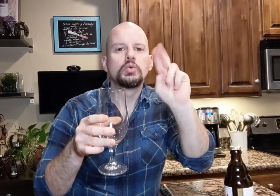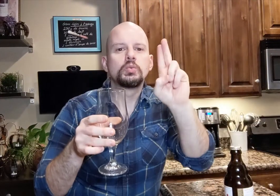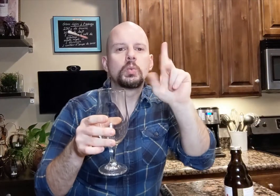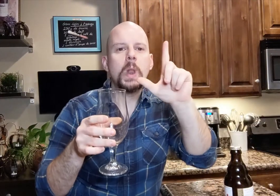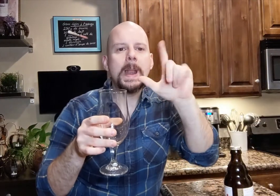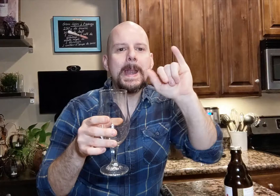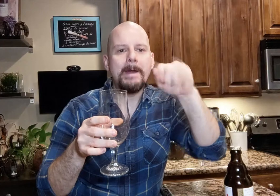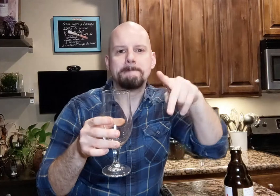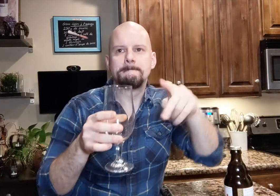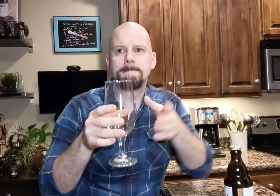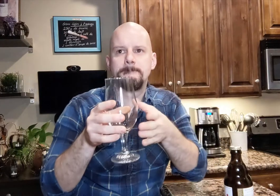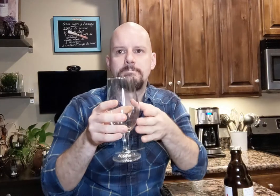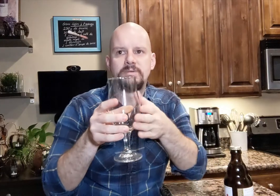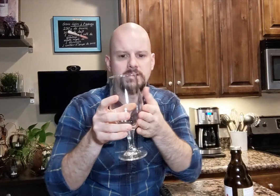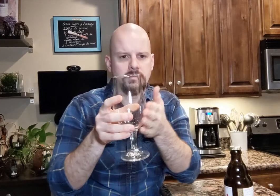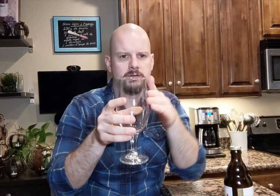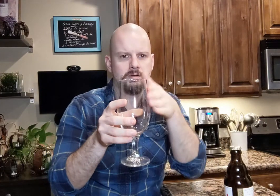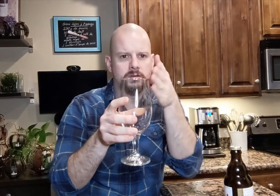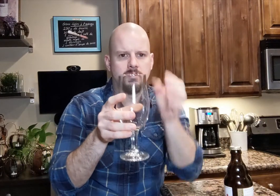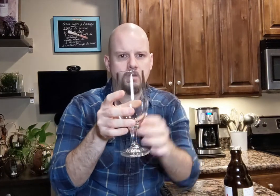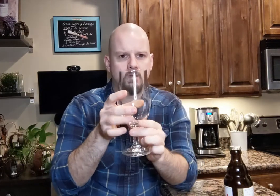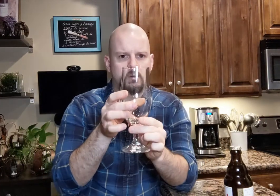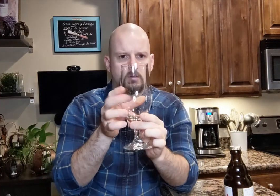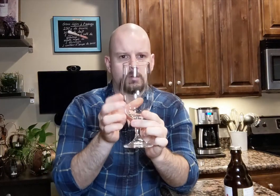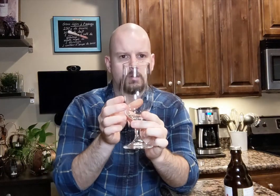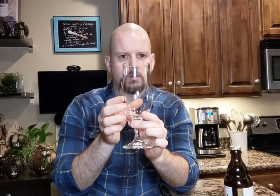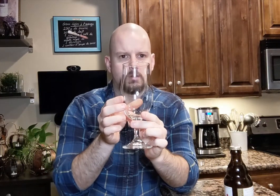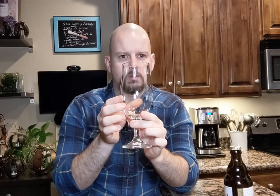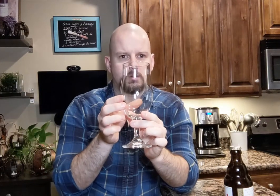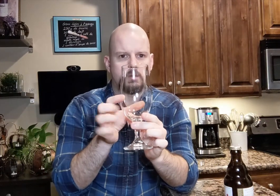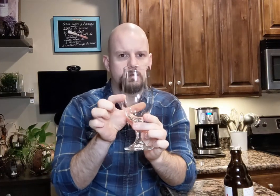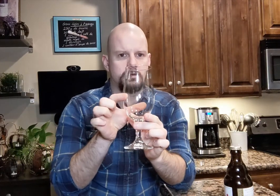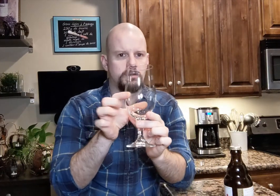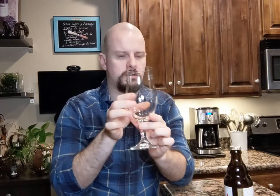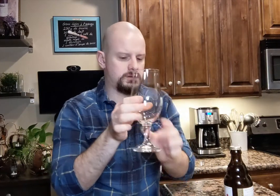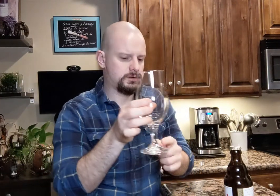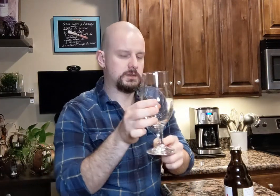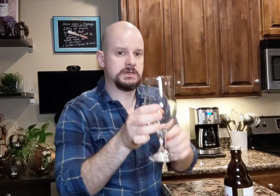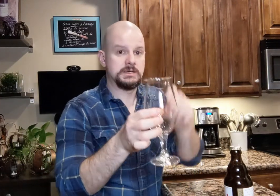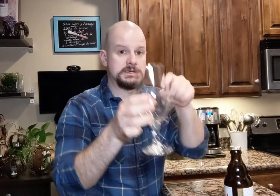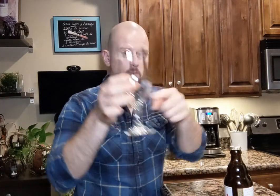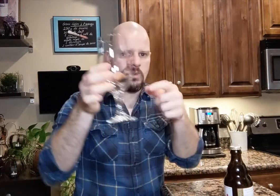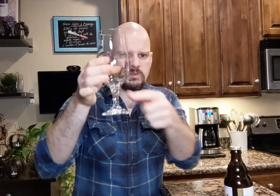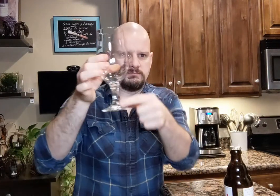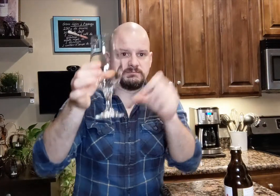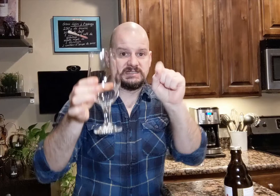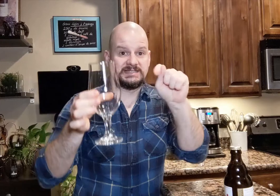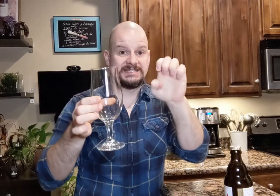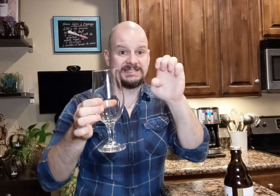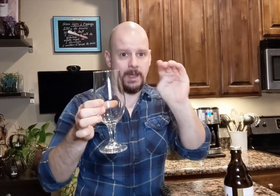It's a tulip glass. This part is the stem, OK.